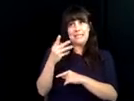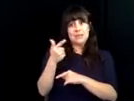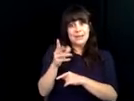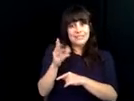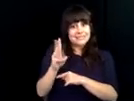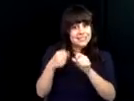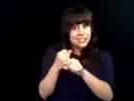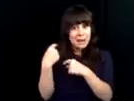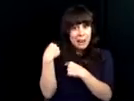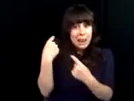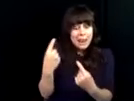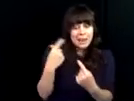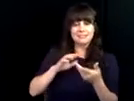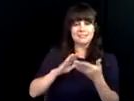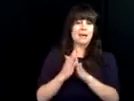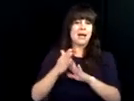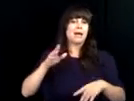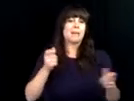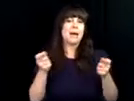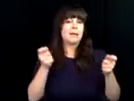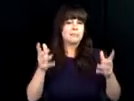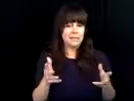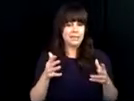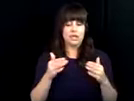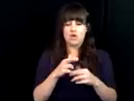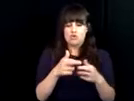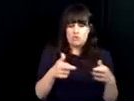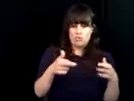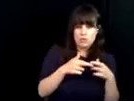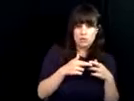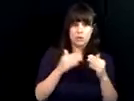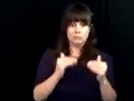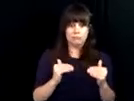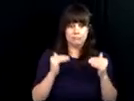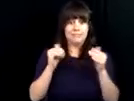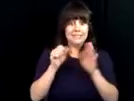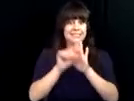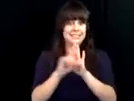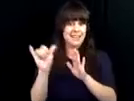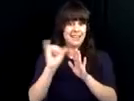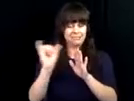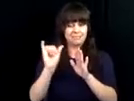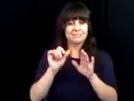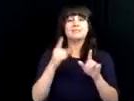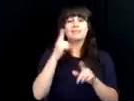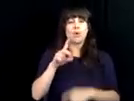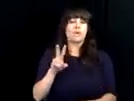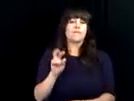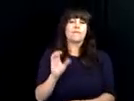VR counselor and I served in that capacity for ten years and now for the last FWO 6 years I've been an